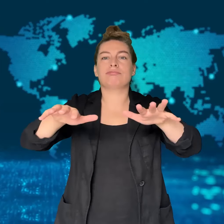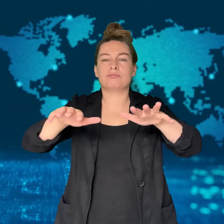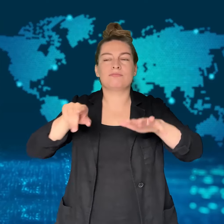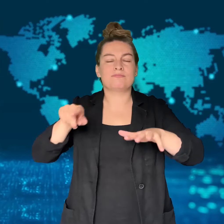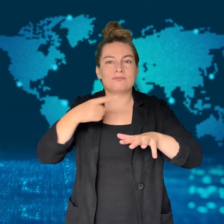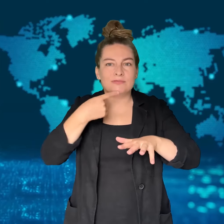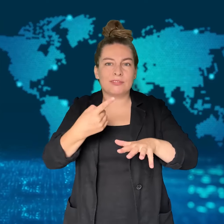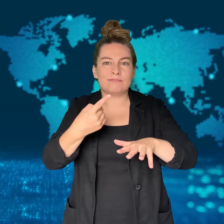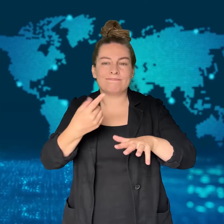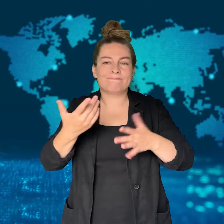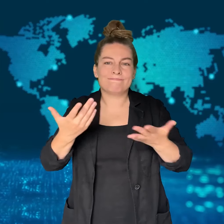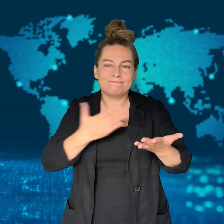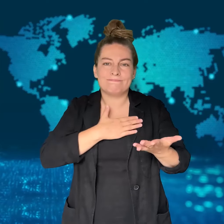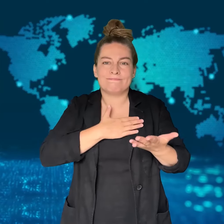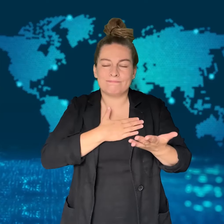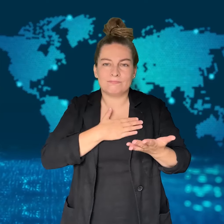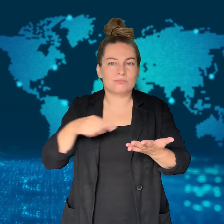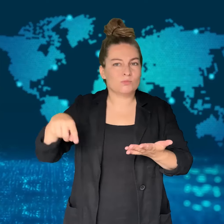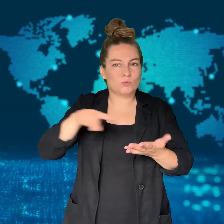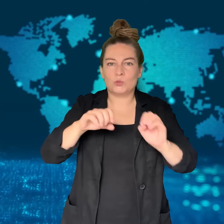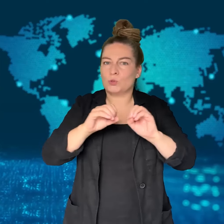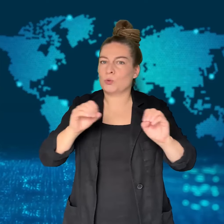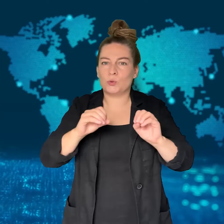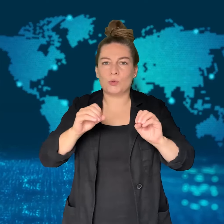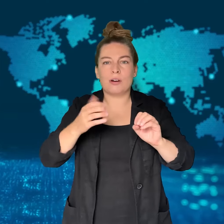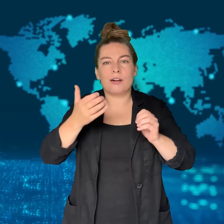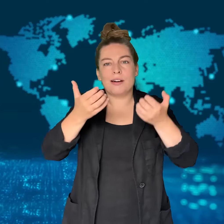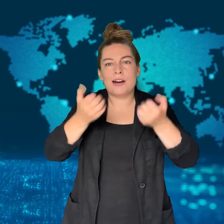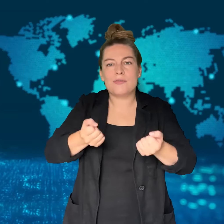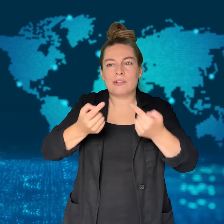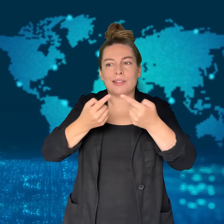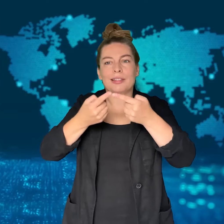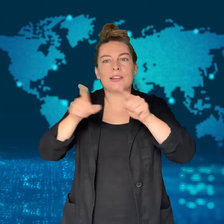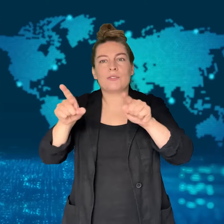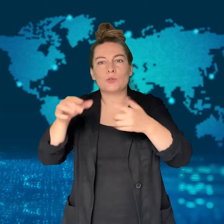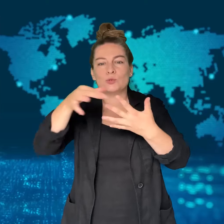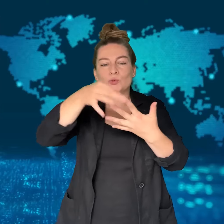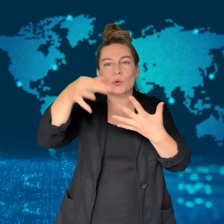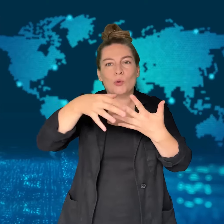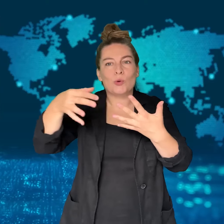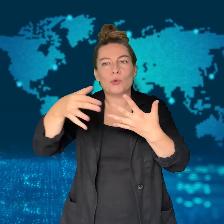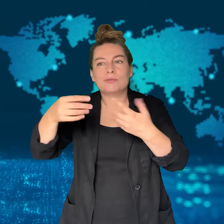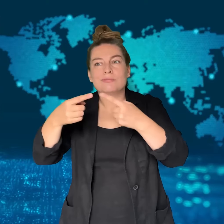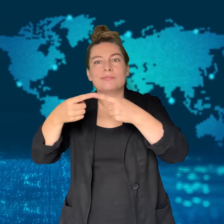posted on Instagram saying, "We have no choice but to